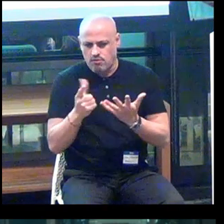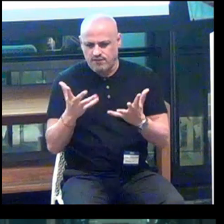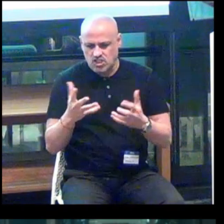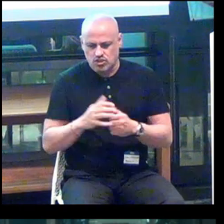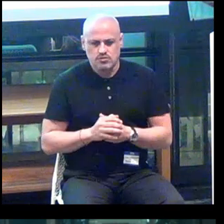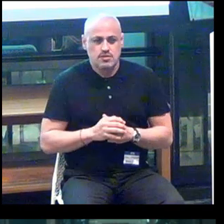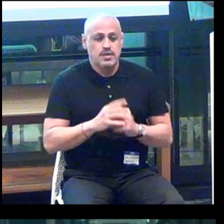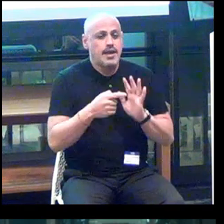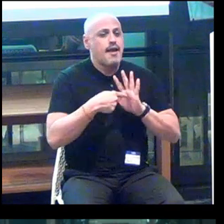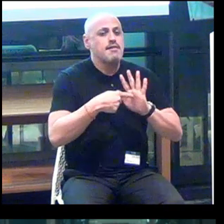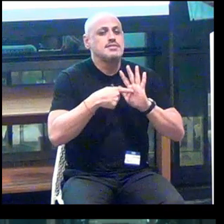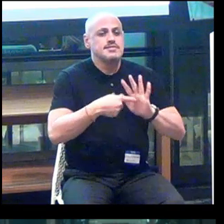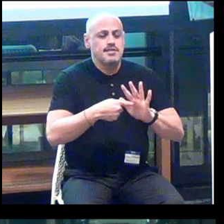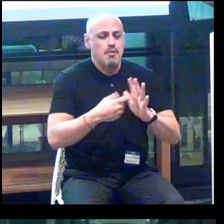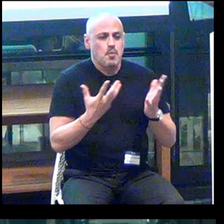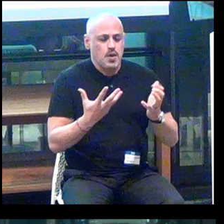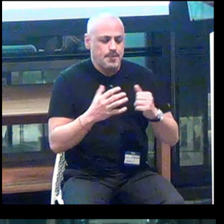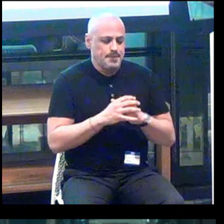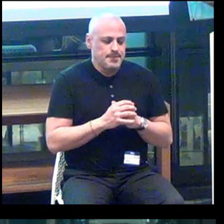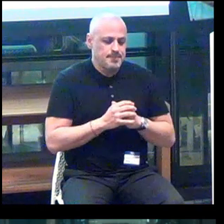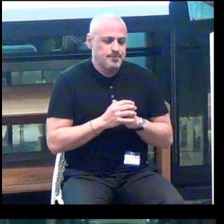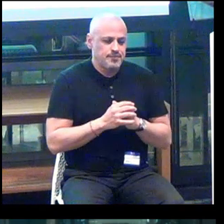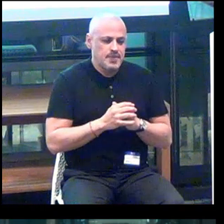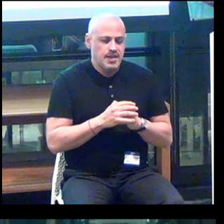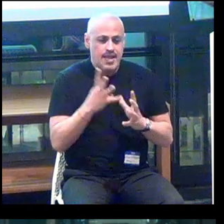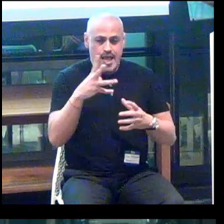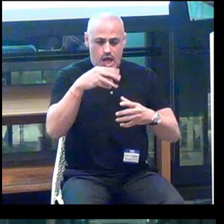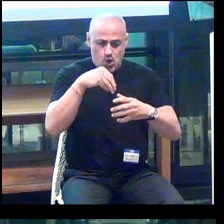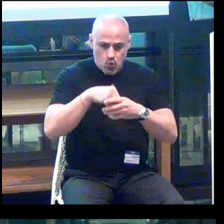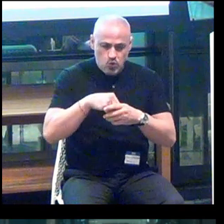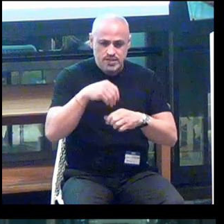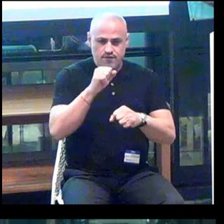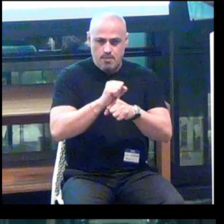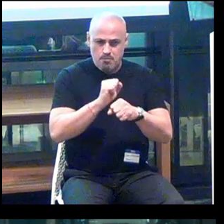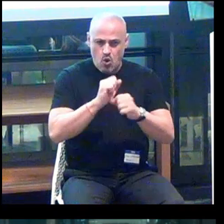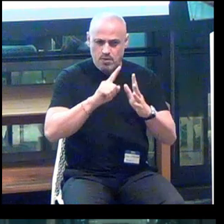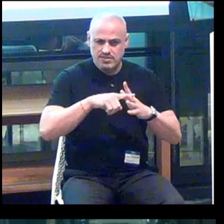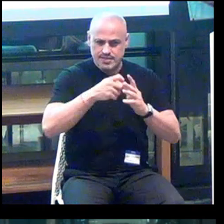So the example I like to give is... An inclusive employment start-up.